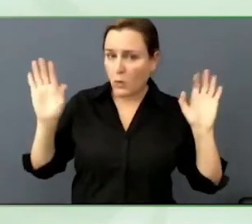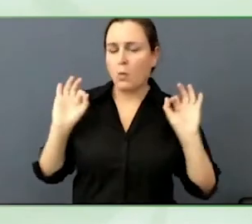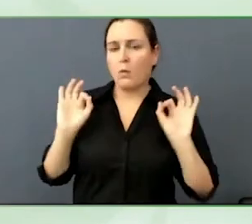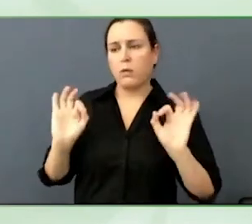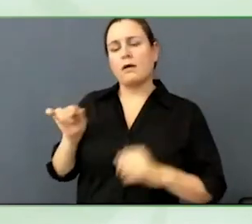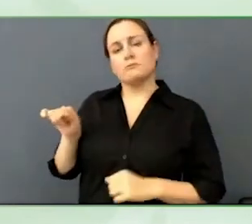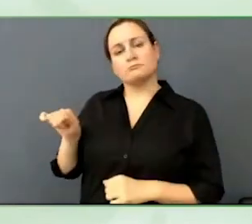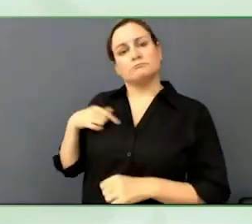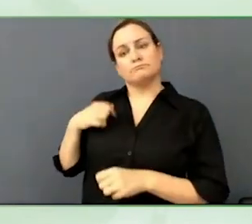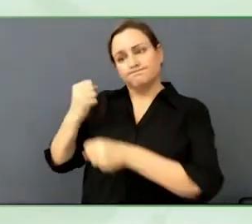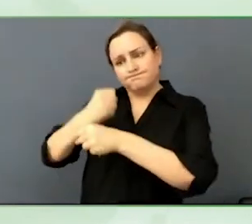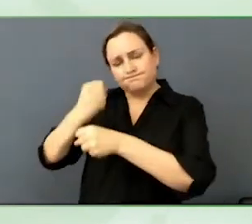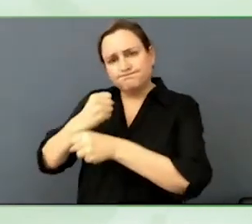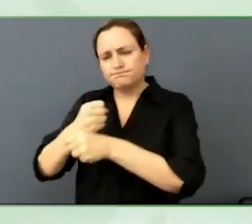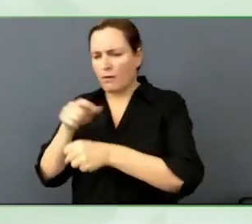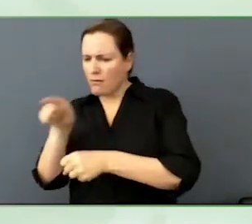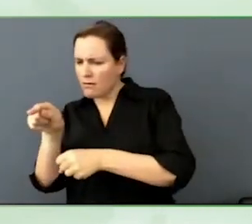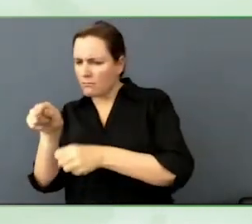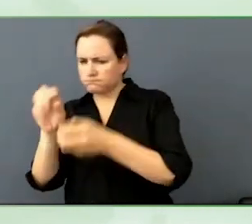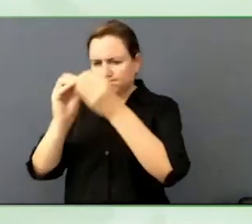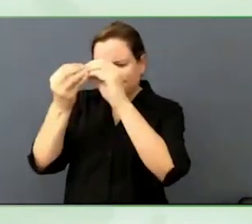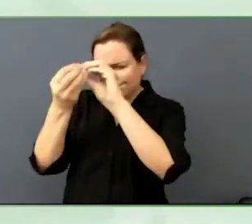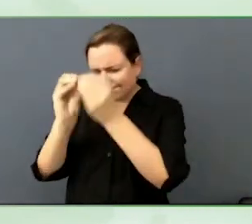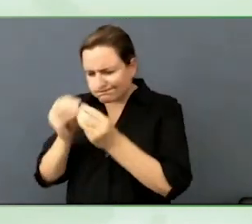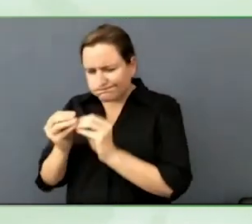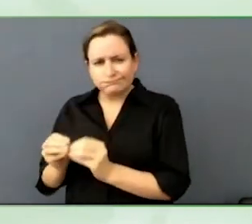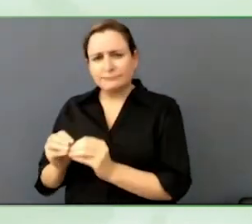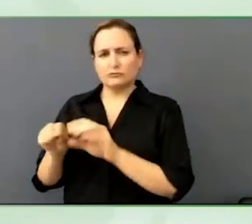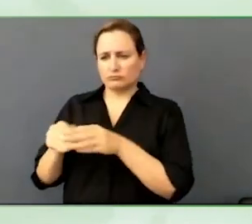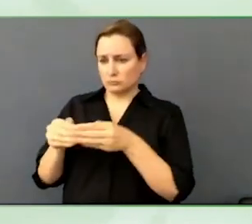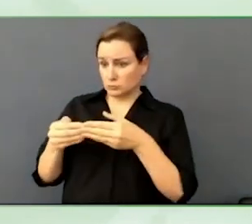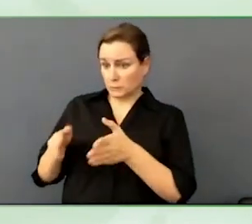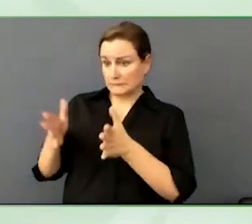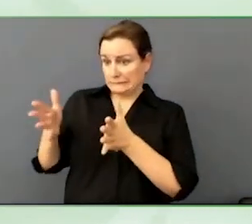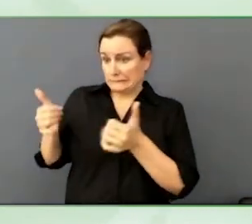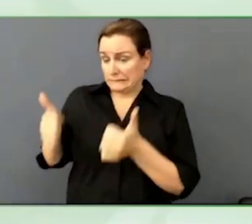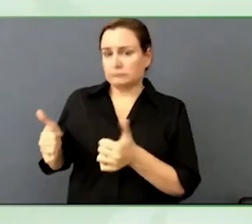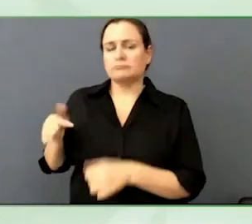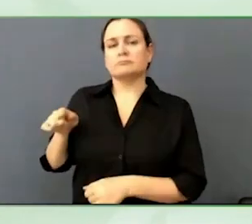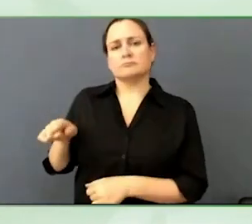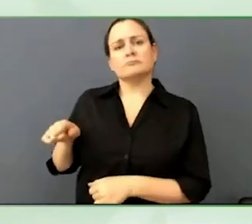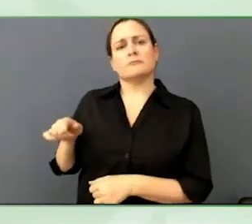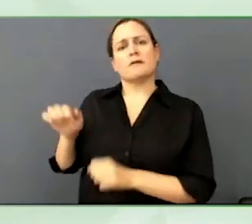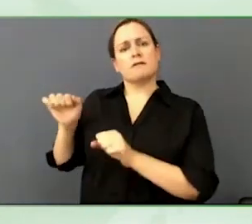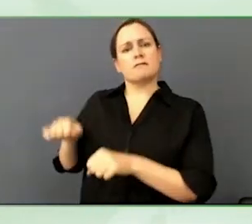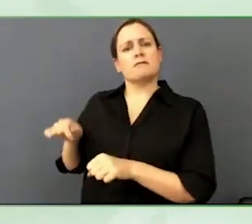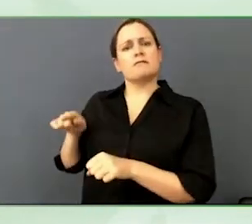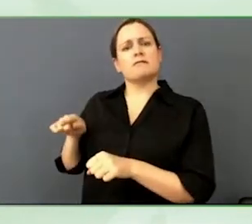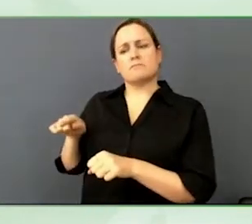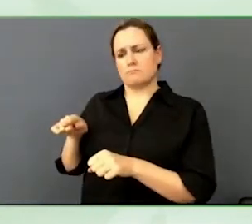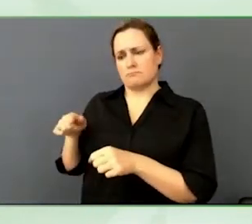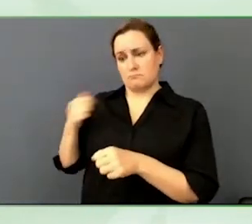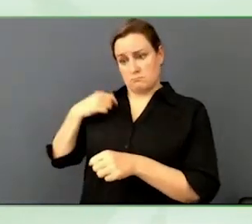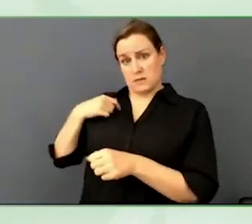scale. We still have a few more minutes, I wonder, from your perspective, as